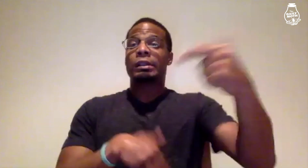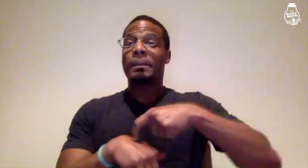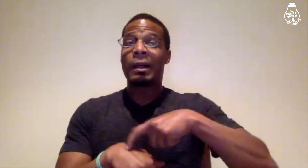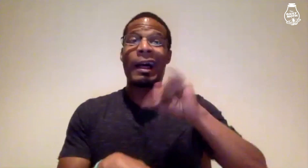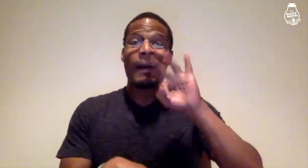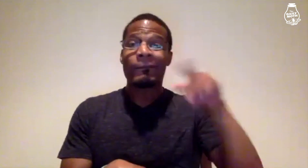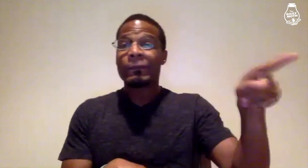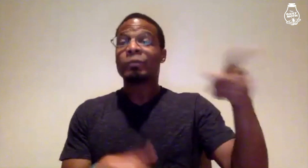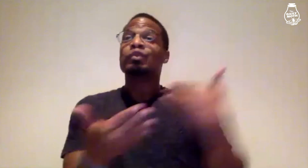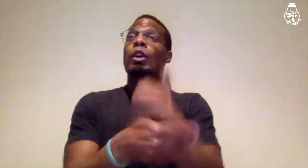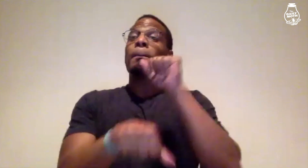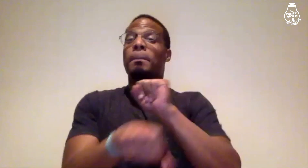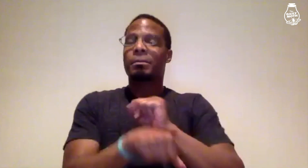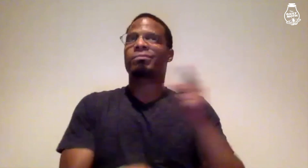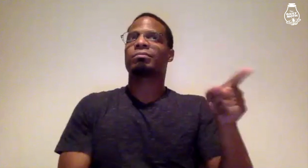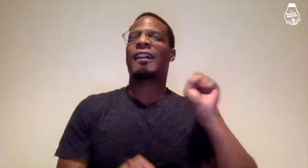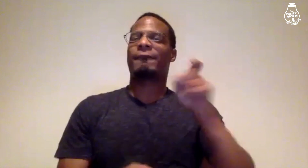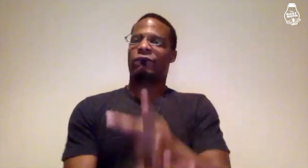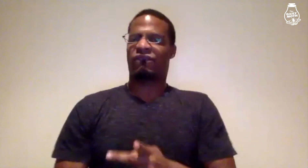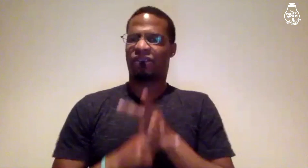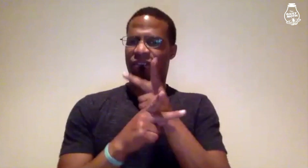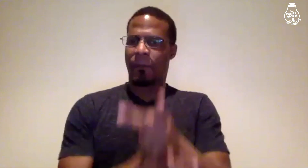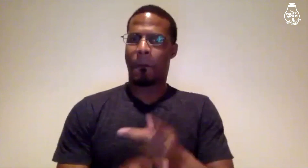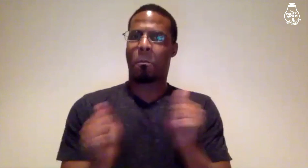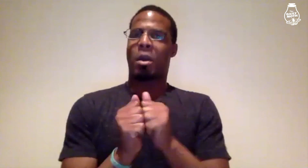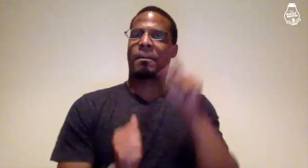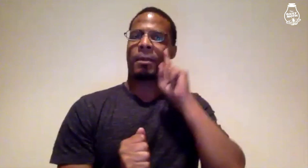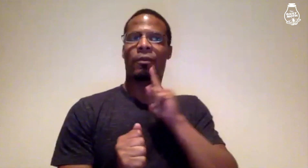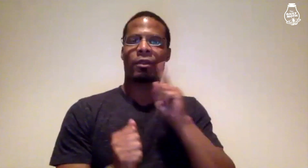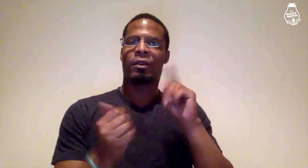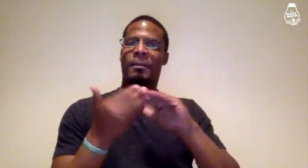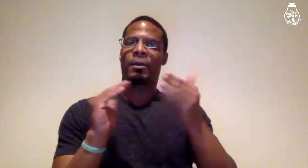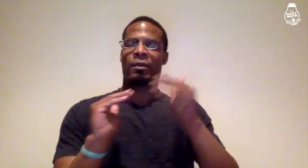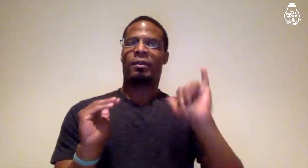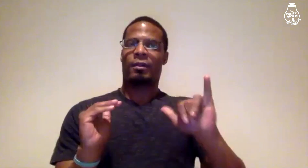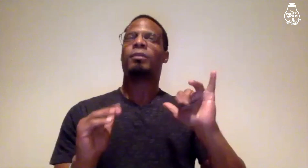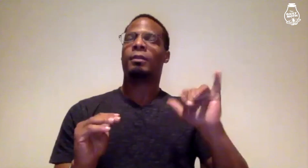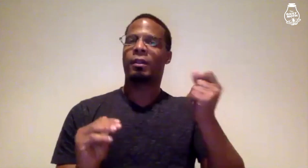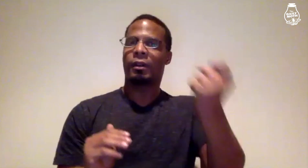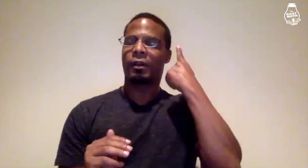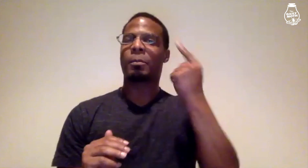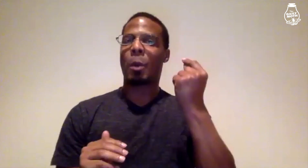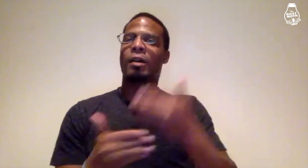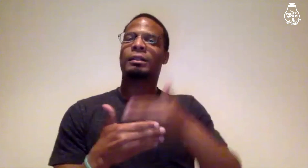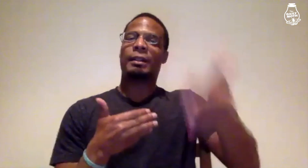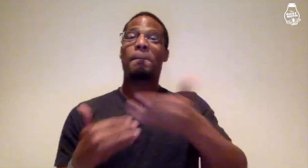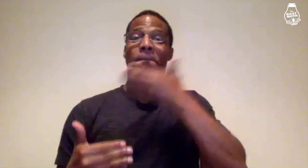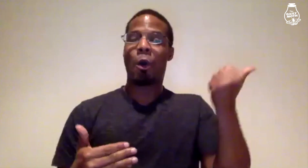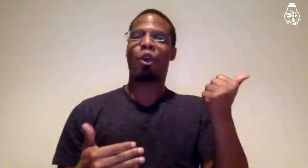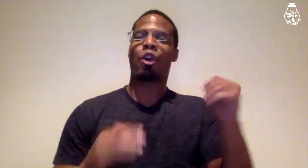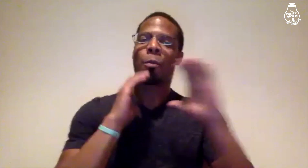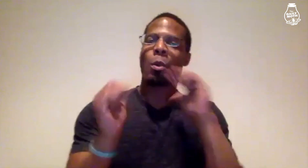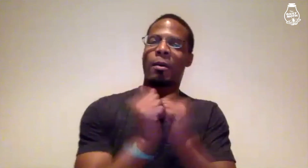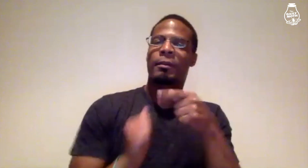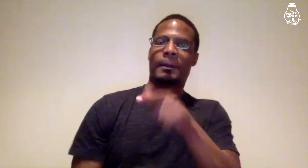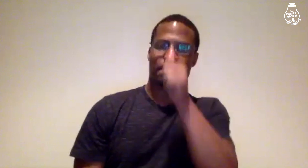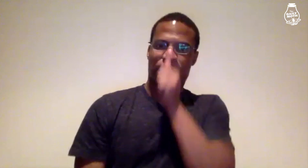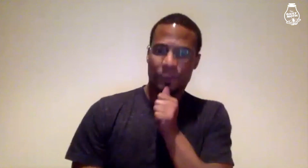Next time, if he gets a new job, he will have to be careful with the Deaf community. He needs to do better next time with communicating